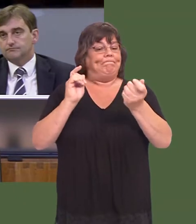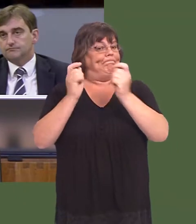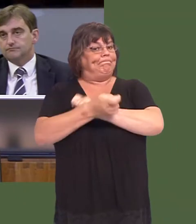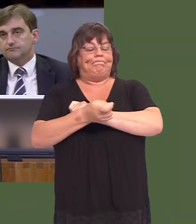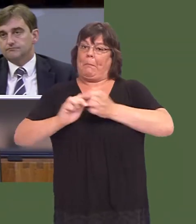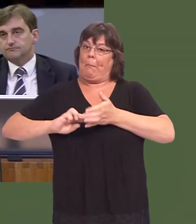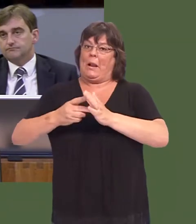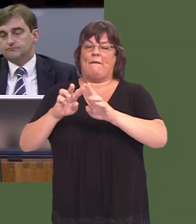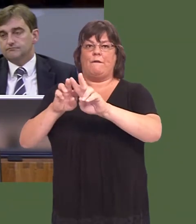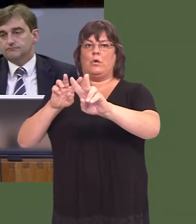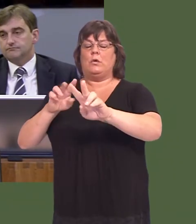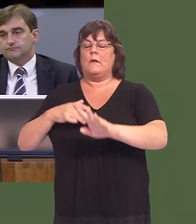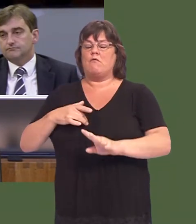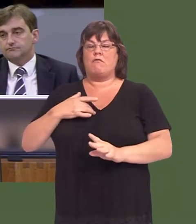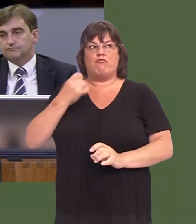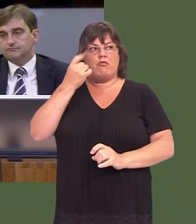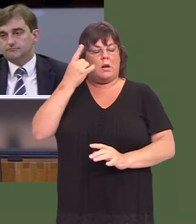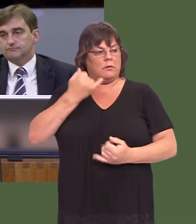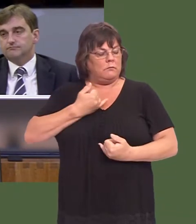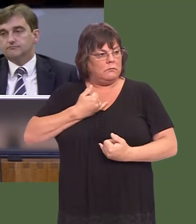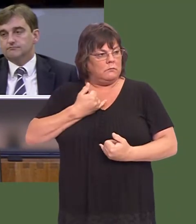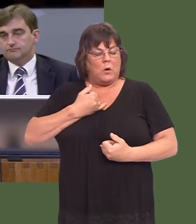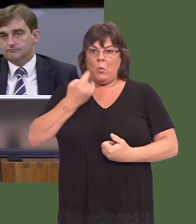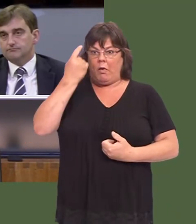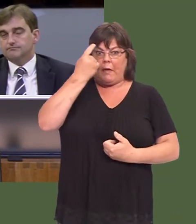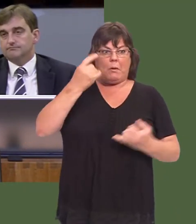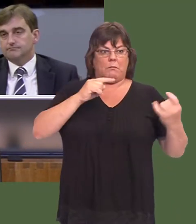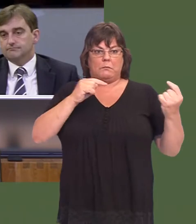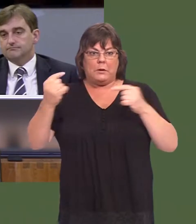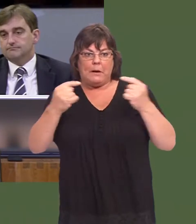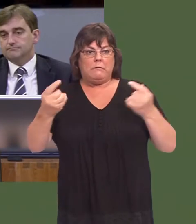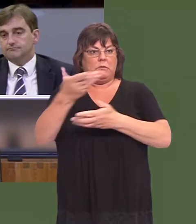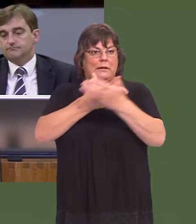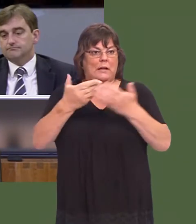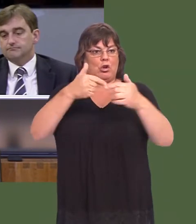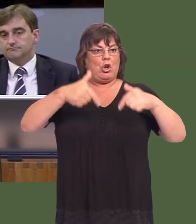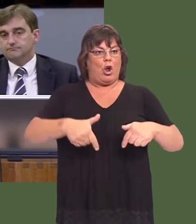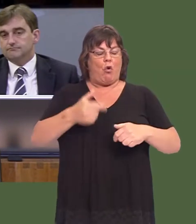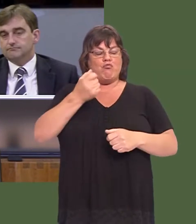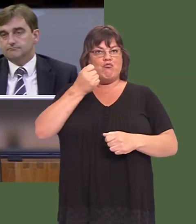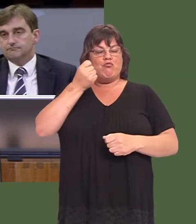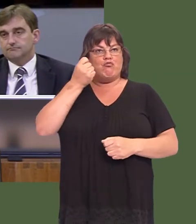That really does put everything in perspective when we focus on what we debate and discuss within this Chamber. Andrew R.T.